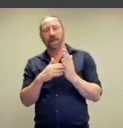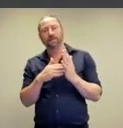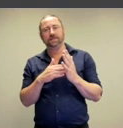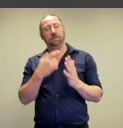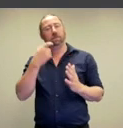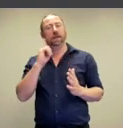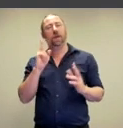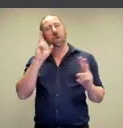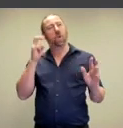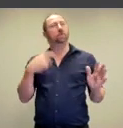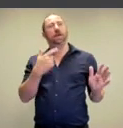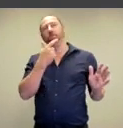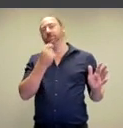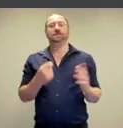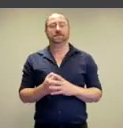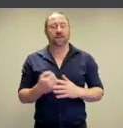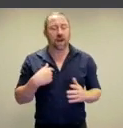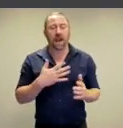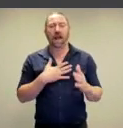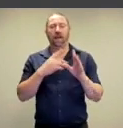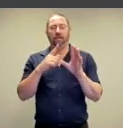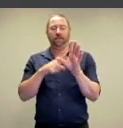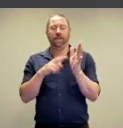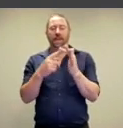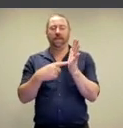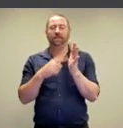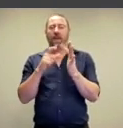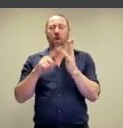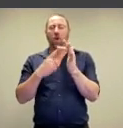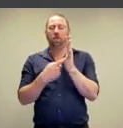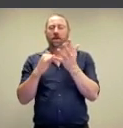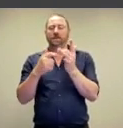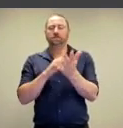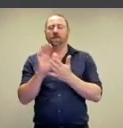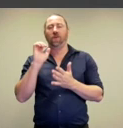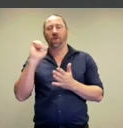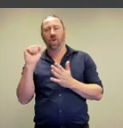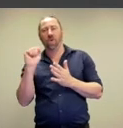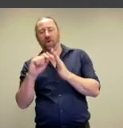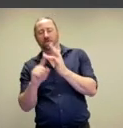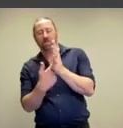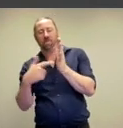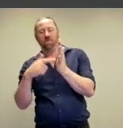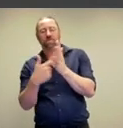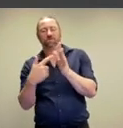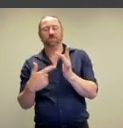paint in pink and call me pretty I just love Yvette Coppersmith's self-portrait